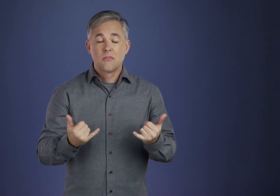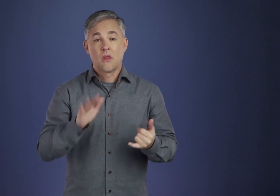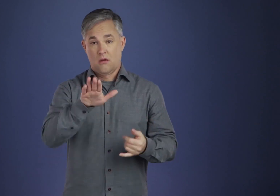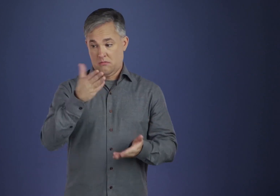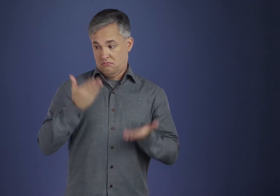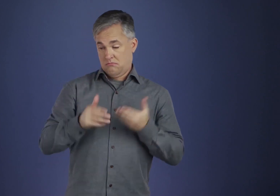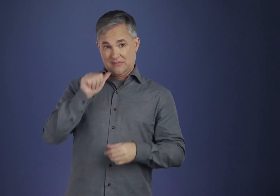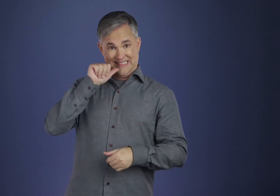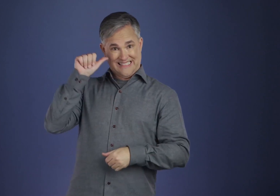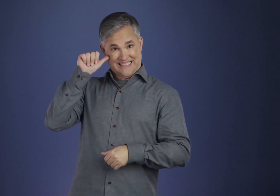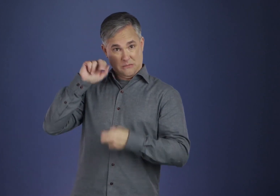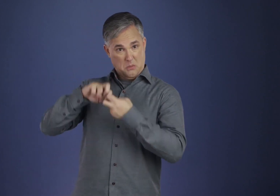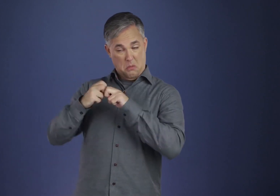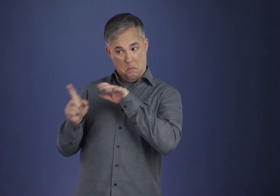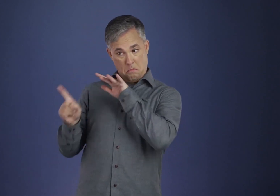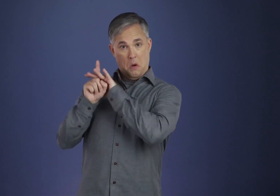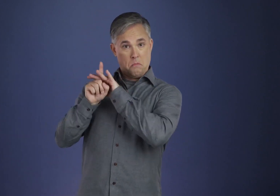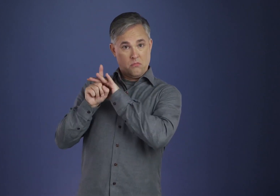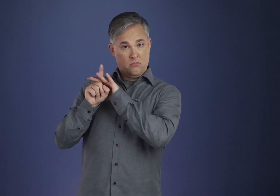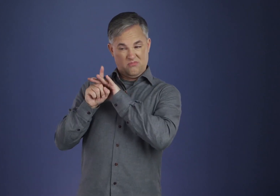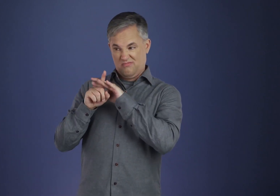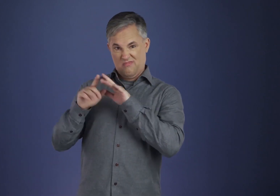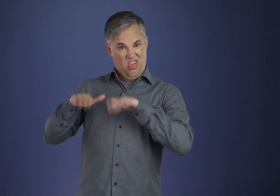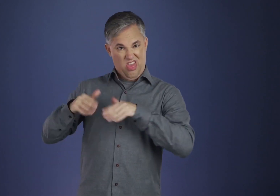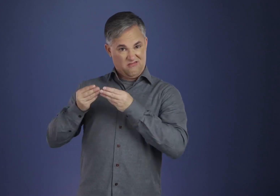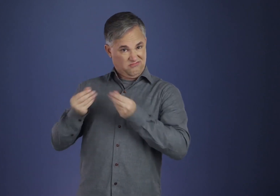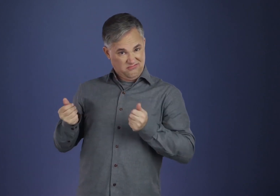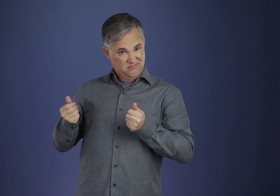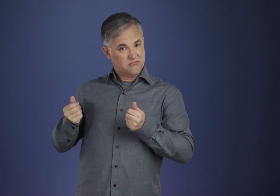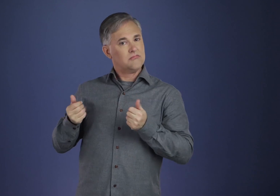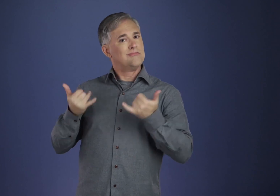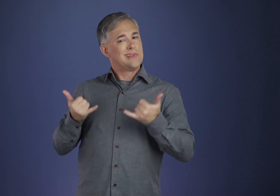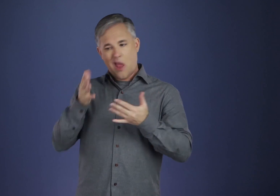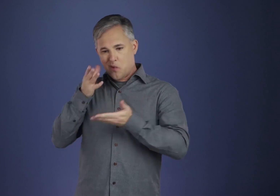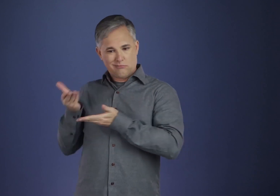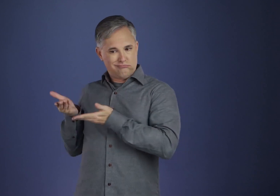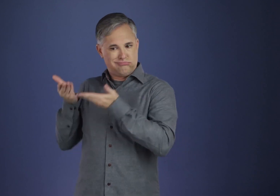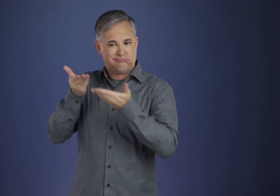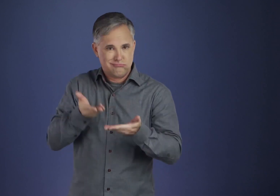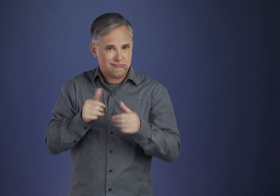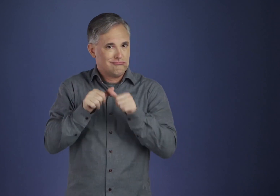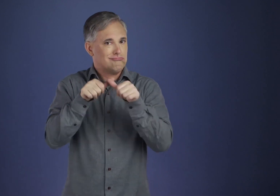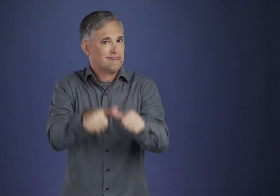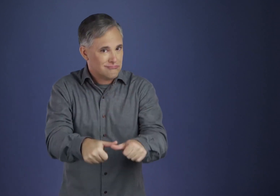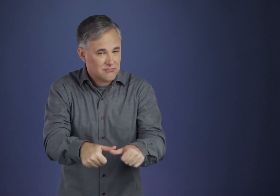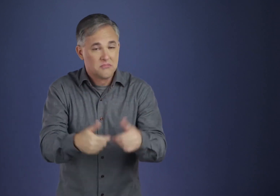carefully to see what its real merit is. Even so, when making specific requests,